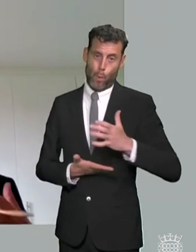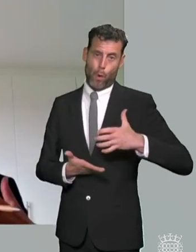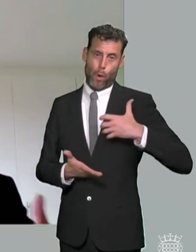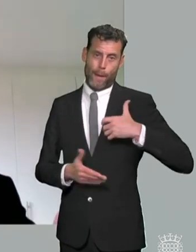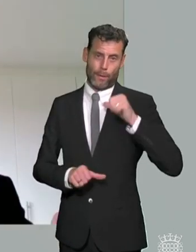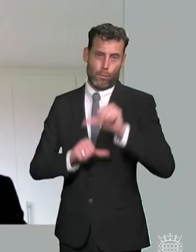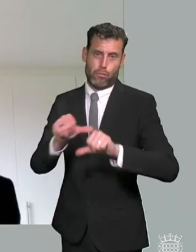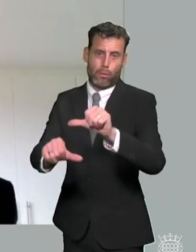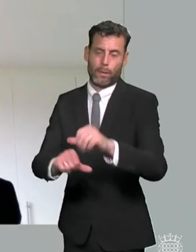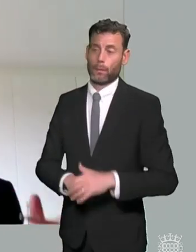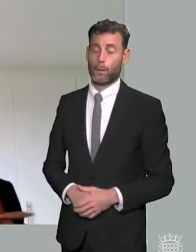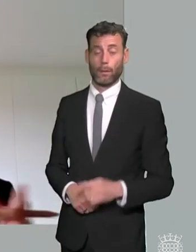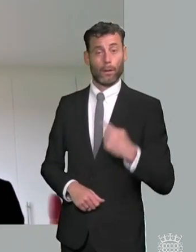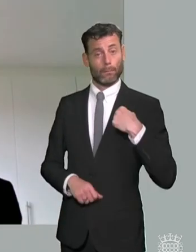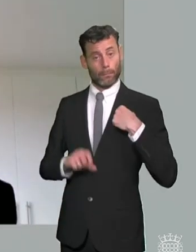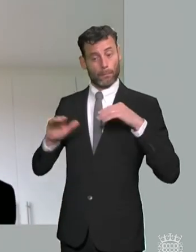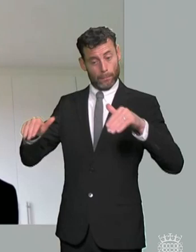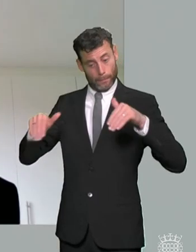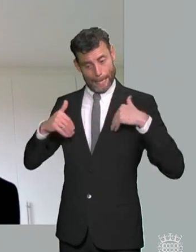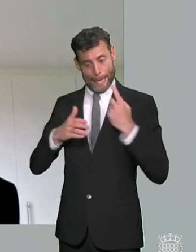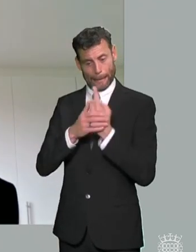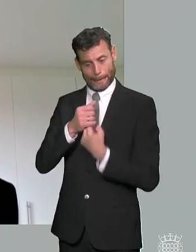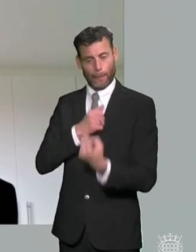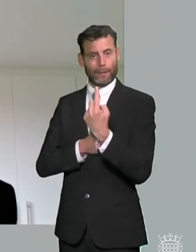we're entirely independent both of central government and local government and we